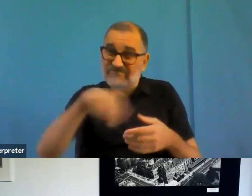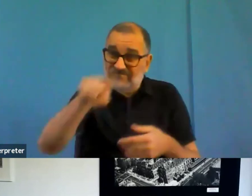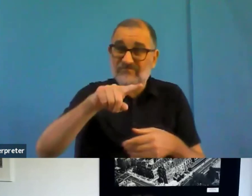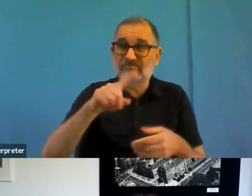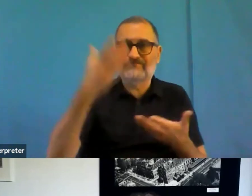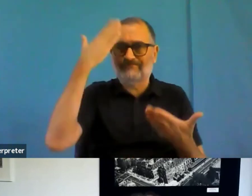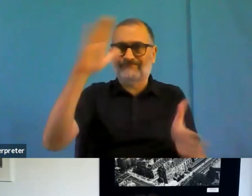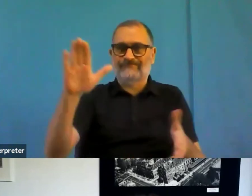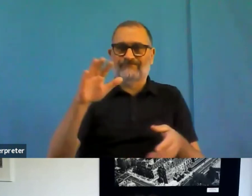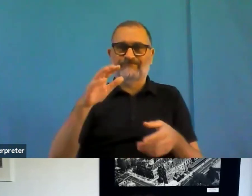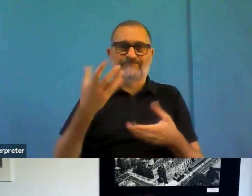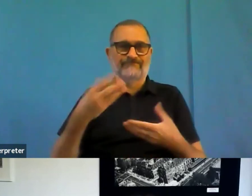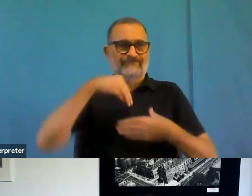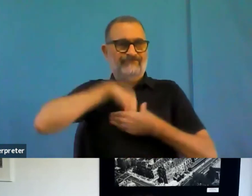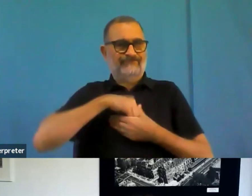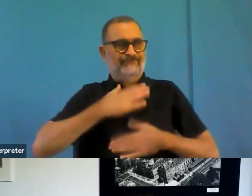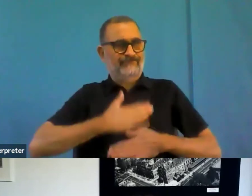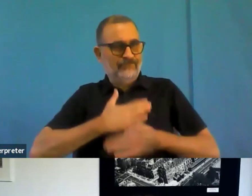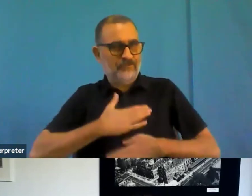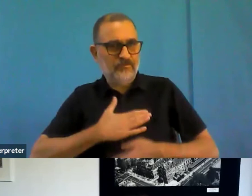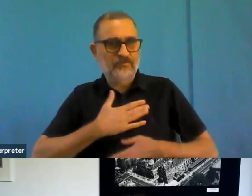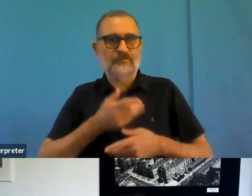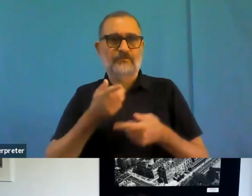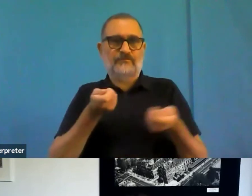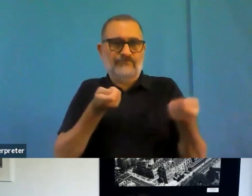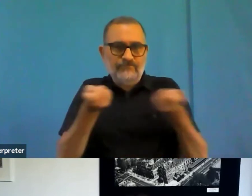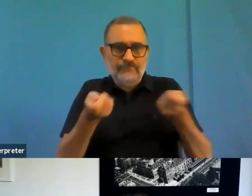But that's the way the sort of the chain is set up at the moment.